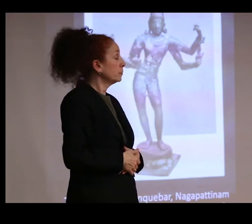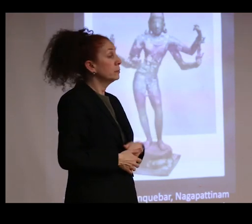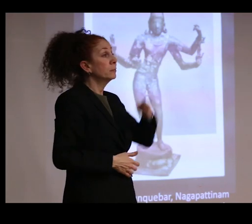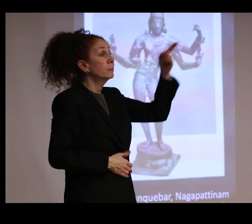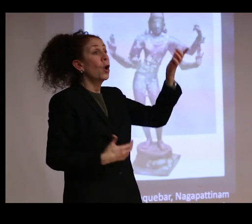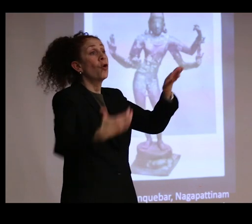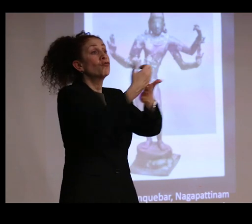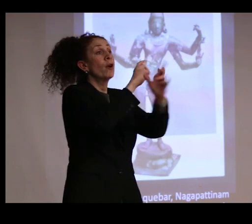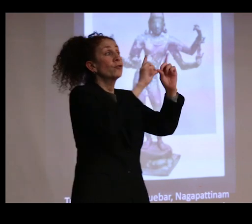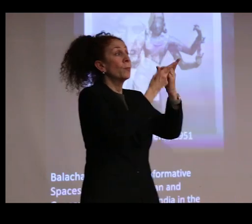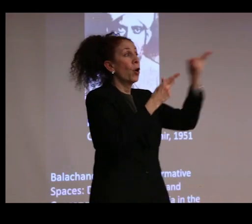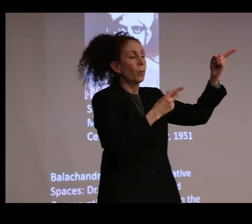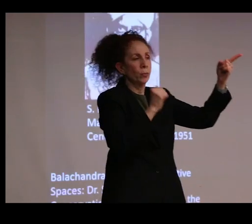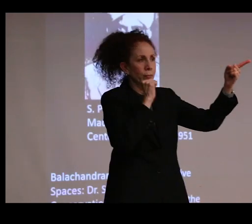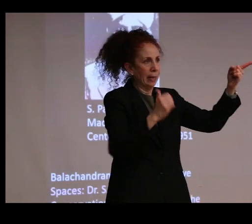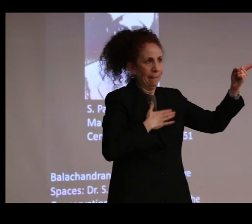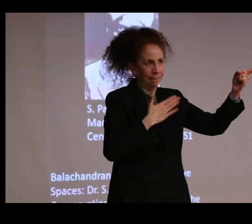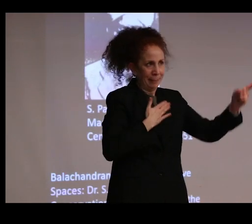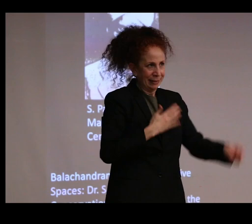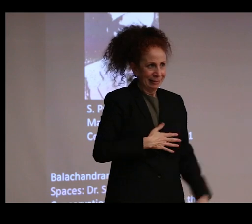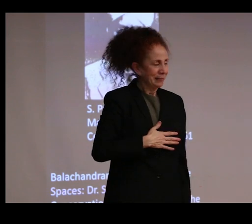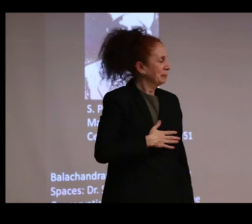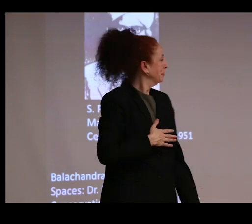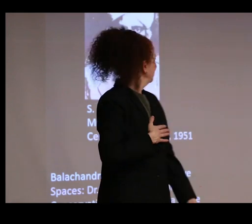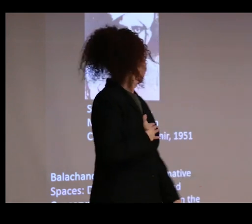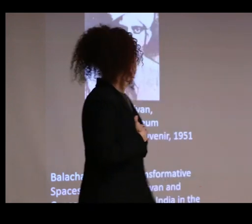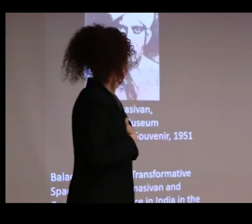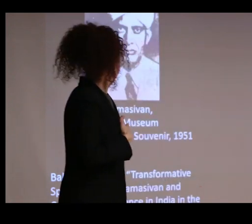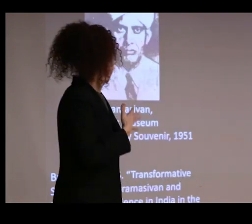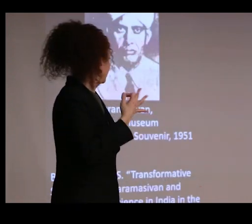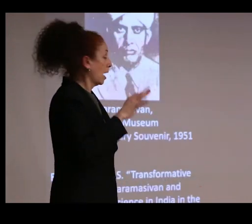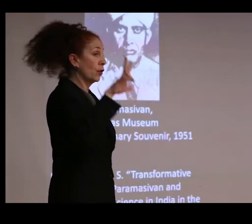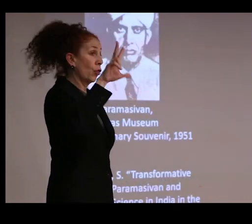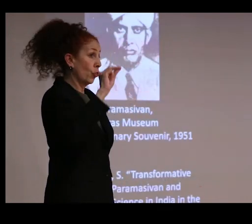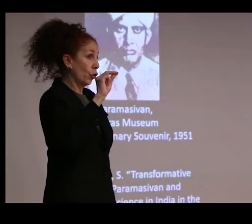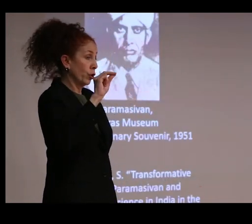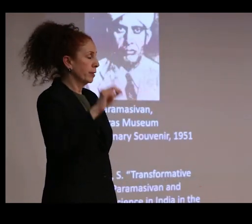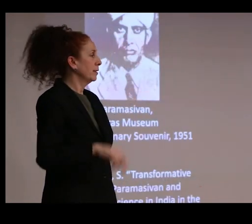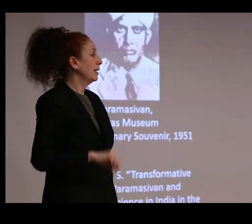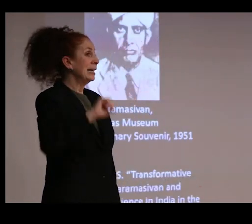was displeased. In 1930, more than a decade after Gravely had first